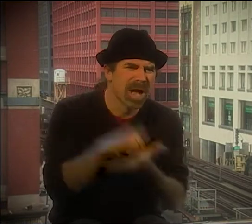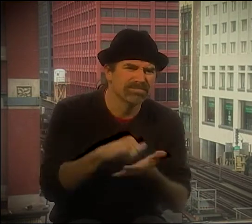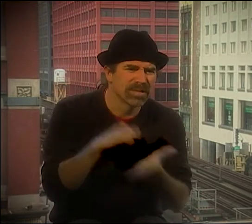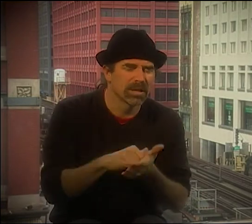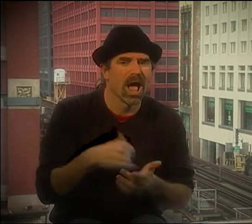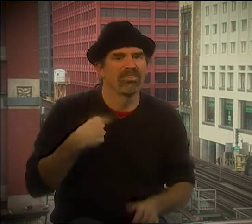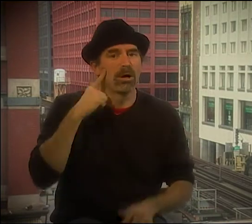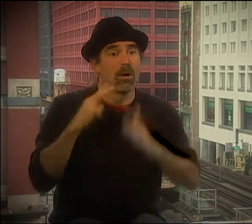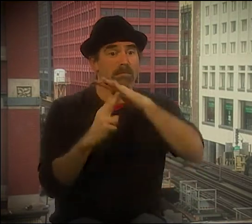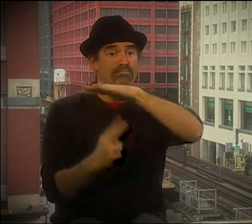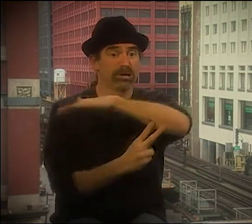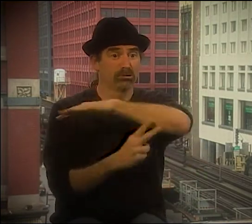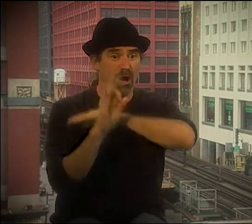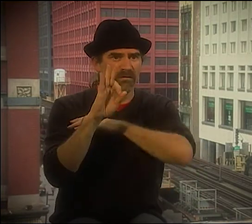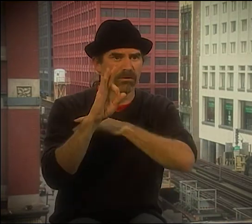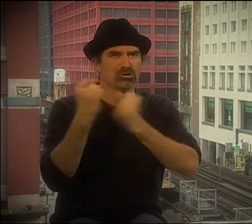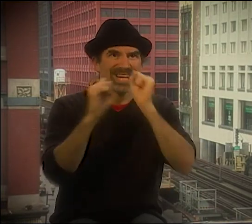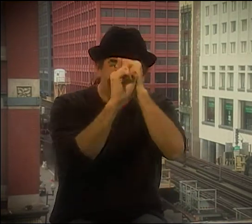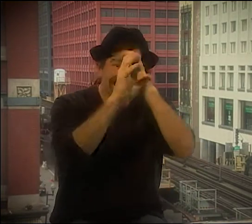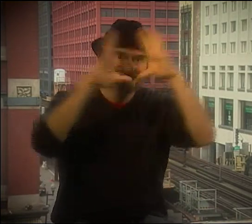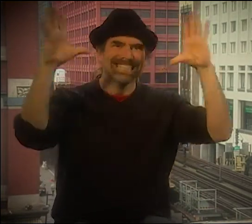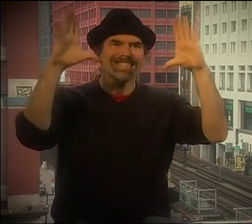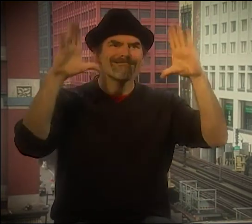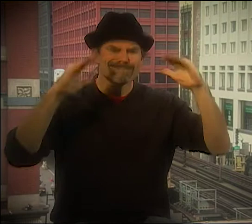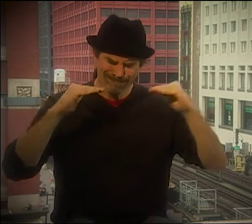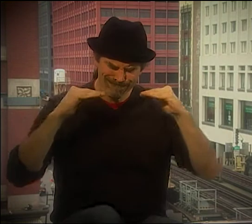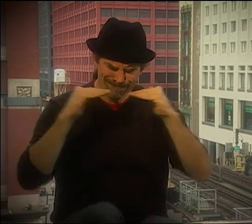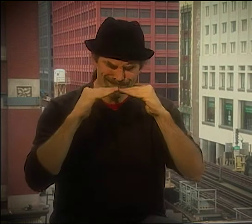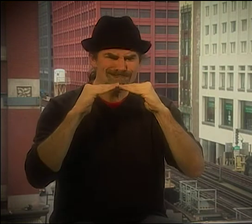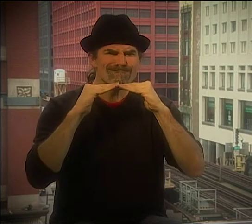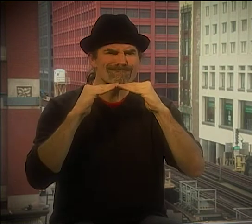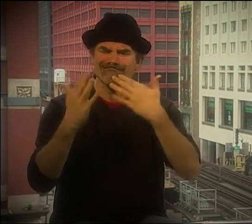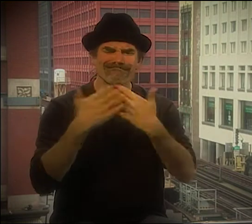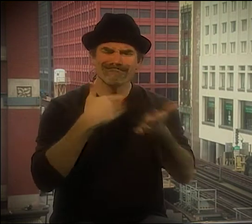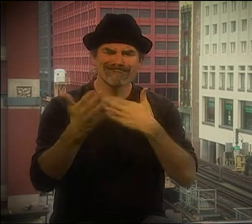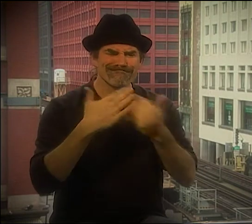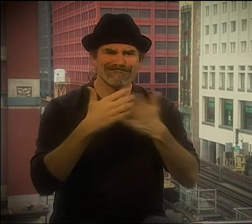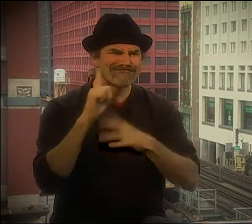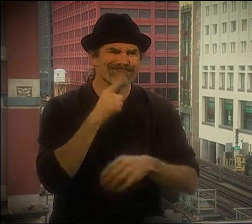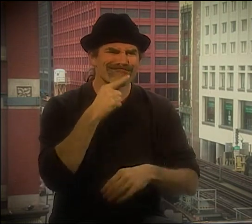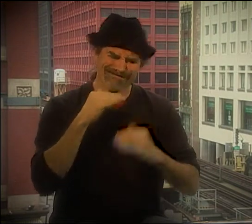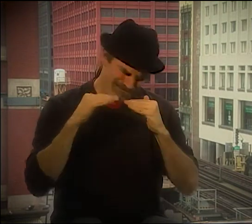YOU NEED TO SHOW RESPECT, AND HEARING PEOPLE MIGHT REQUIRE PARITY IN A DIFFERENT WAY.